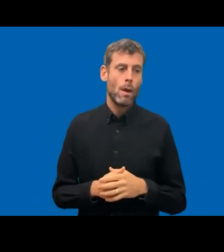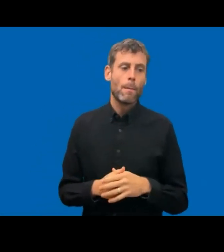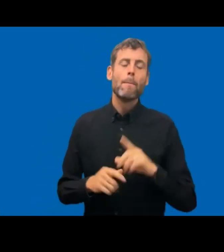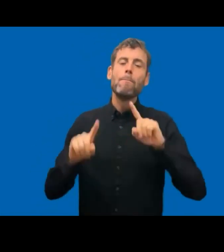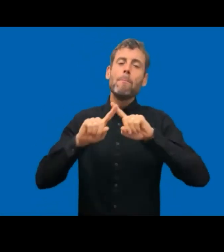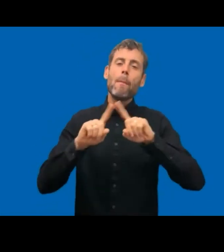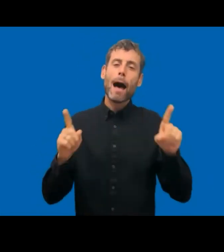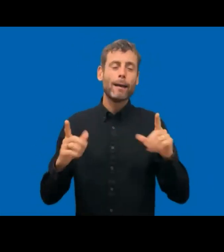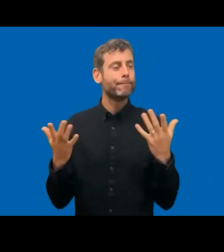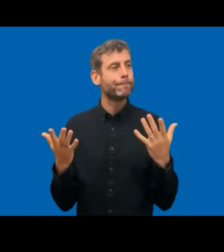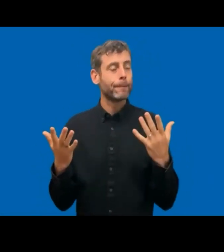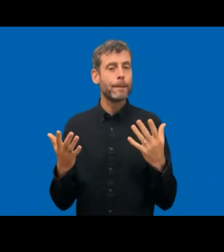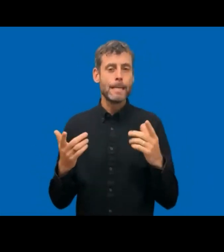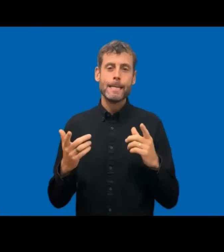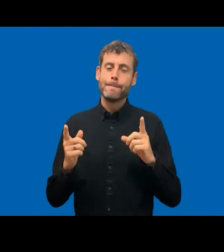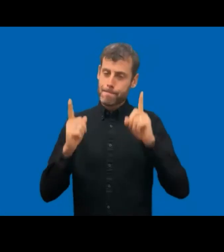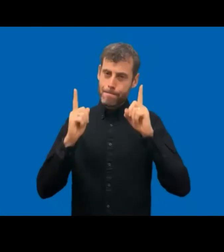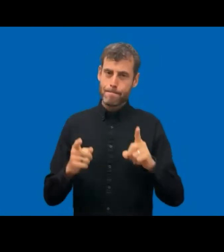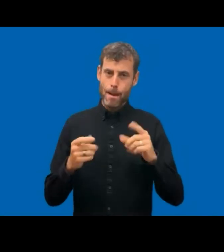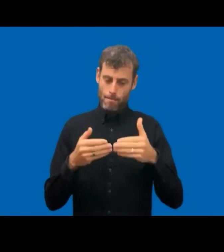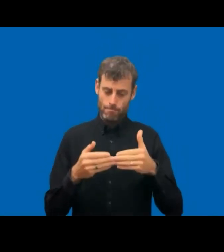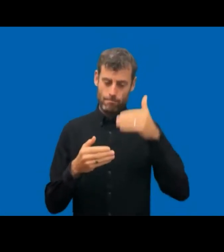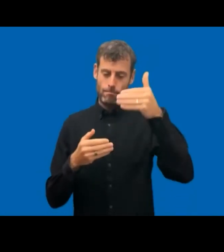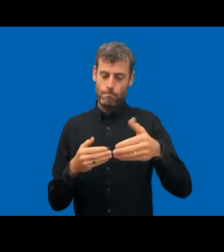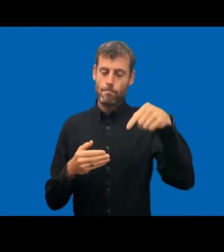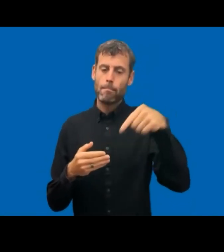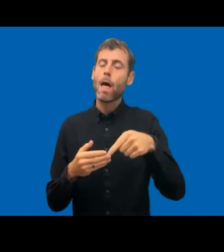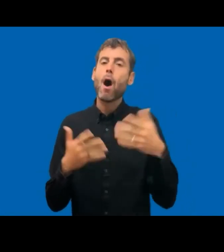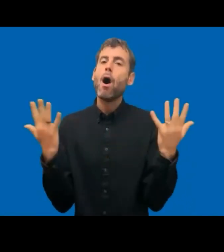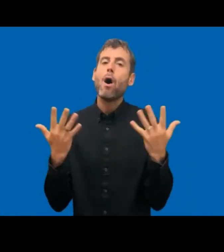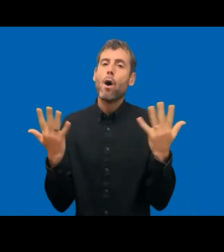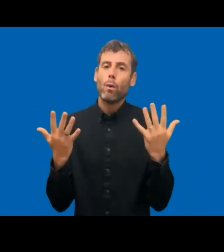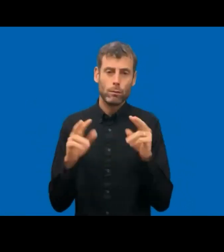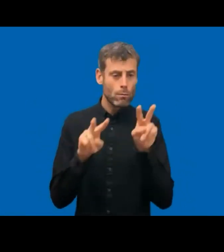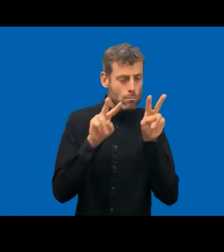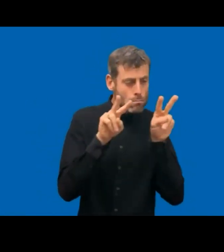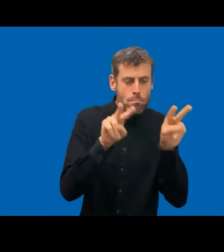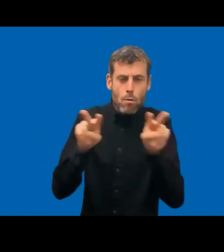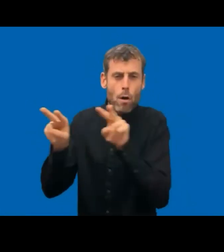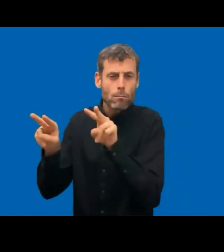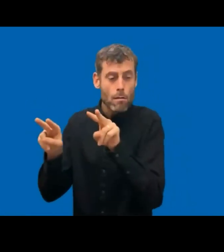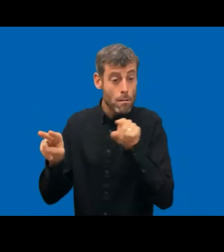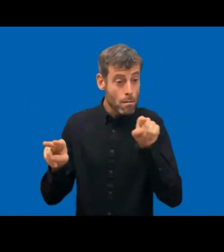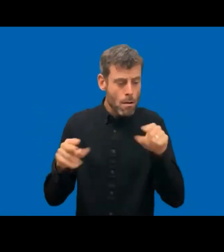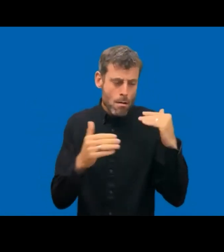of resources. So if public sector bodies, well, if public national governments, want